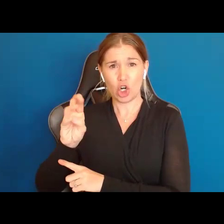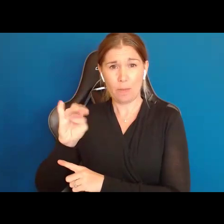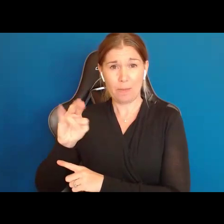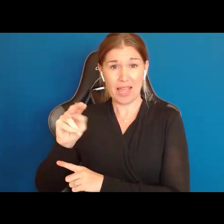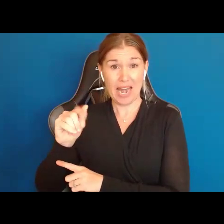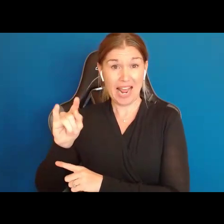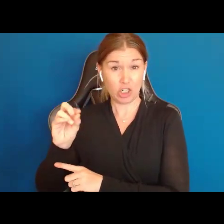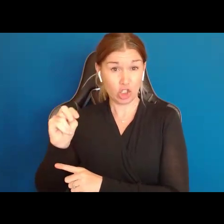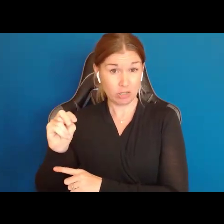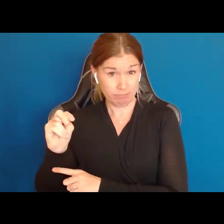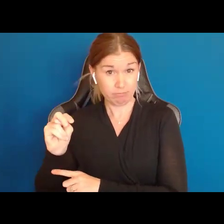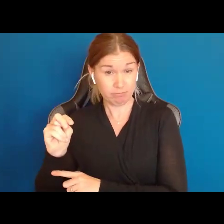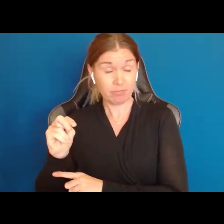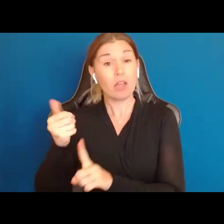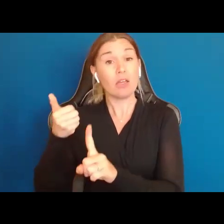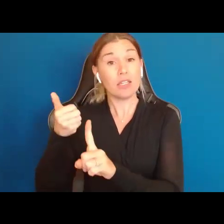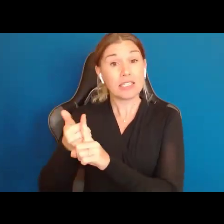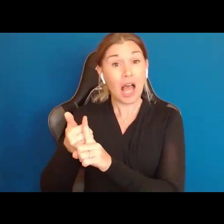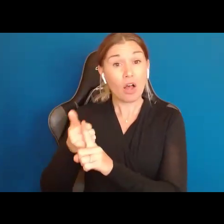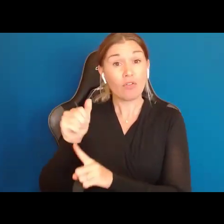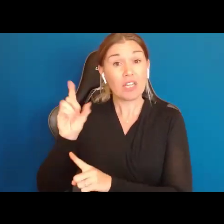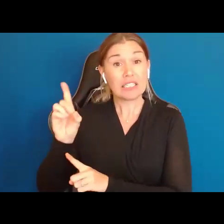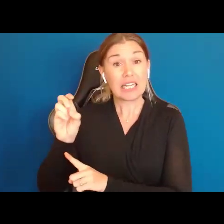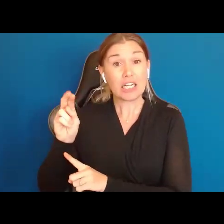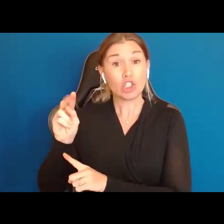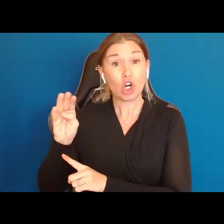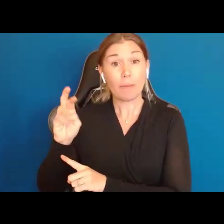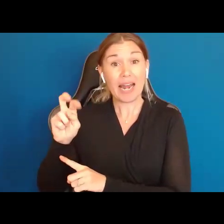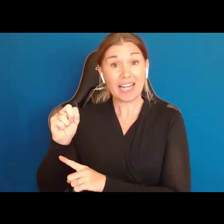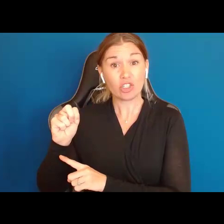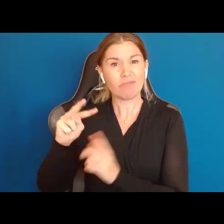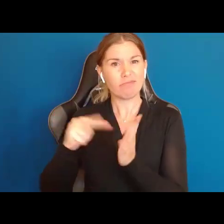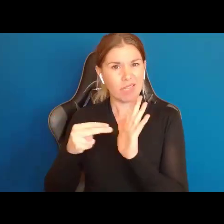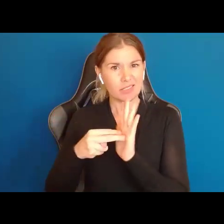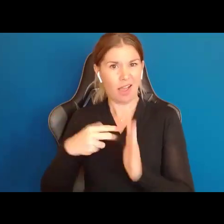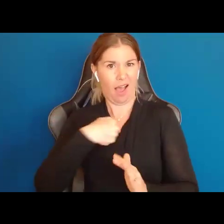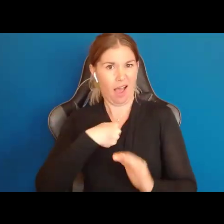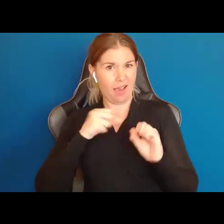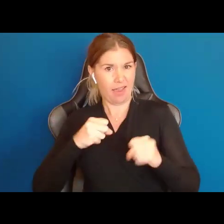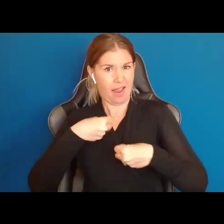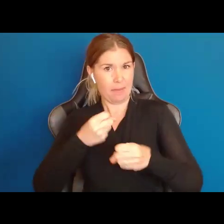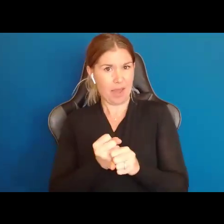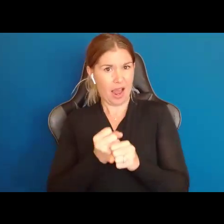What self determination means is making choices. When people are self determined,